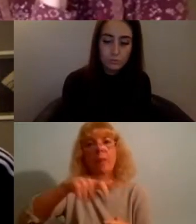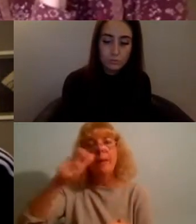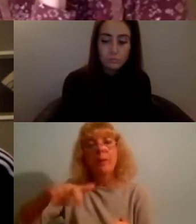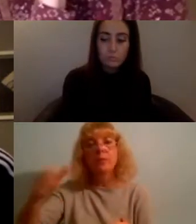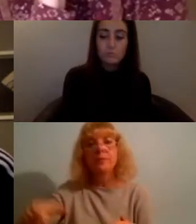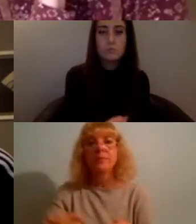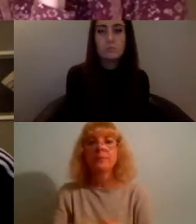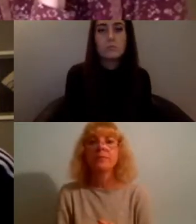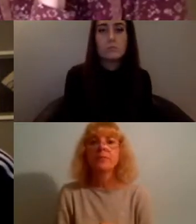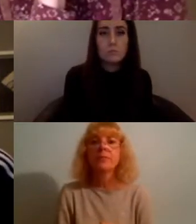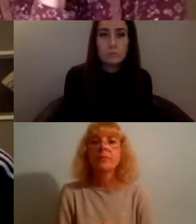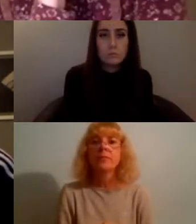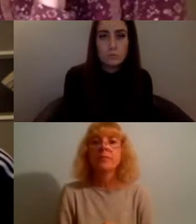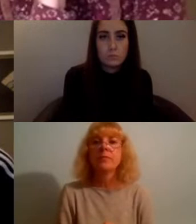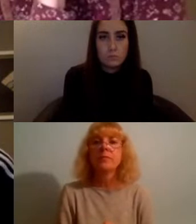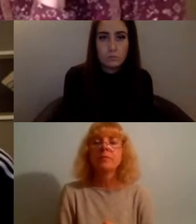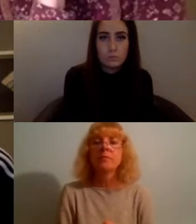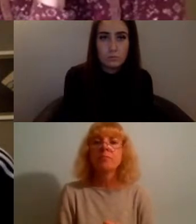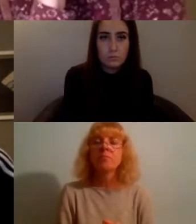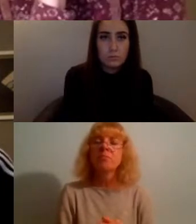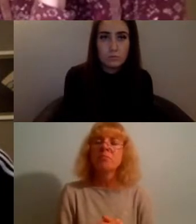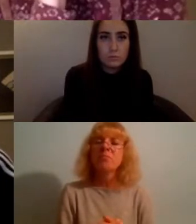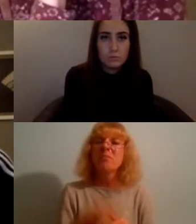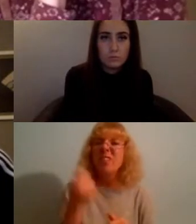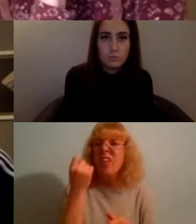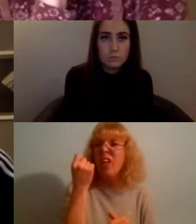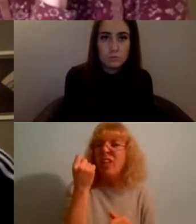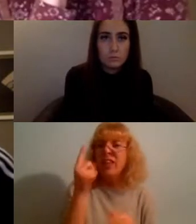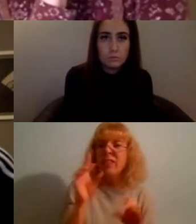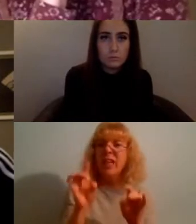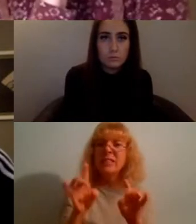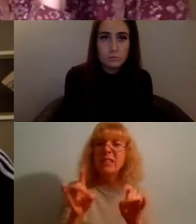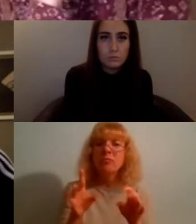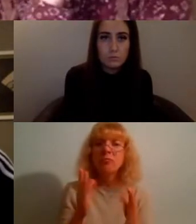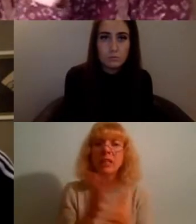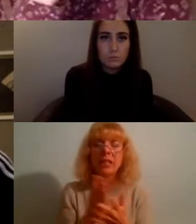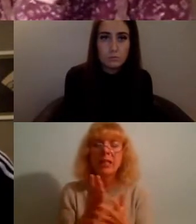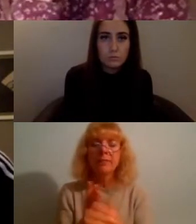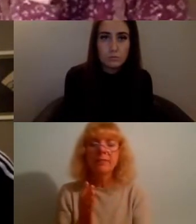so yeah I think that's probably the most advice I can get on starting out is just